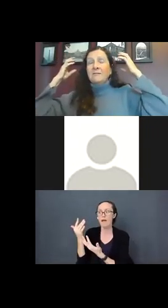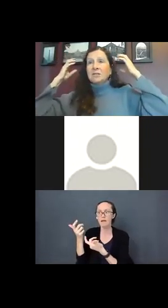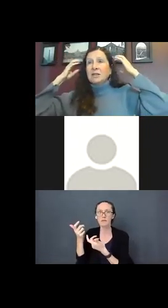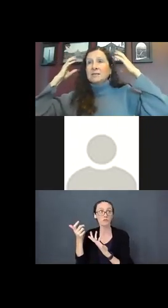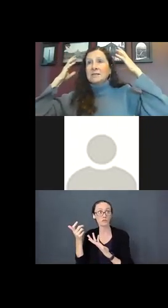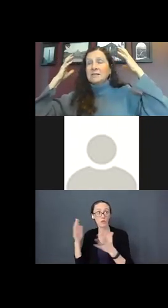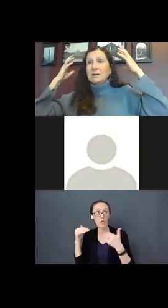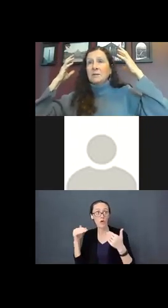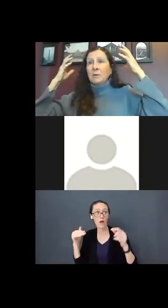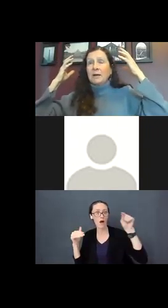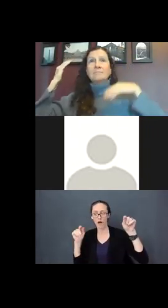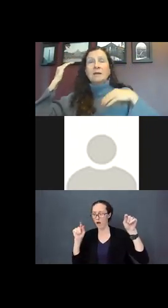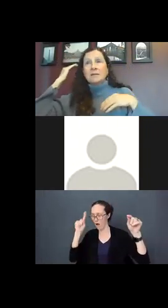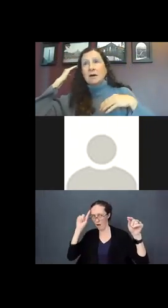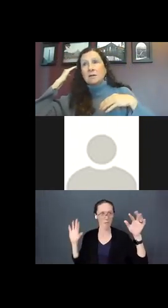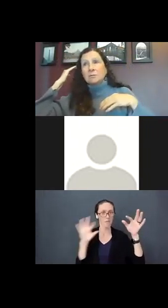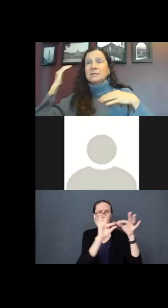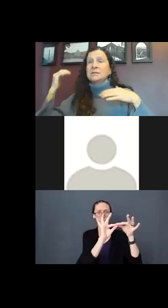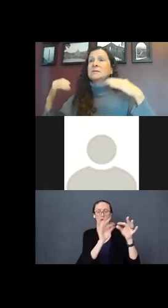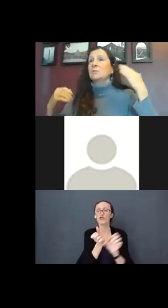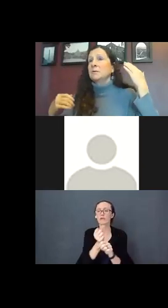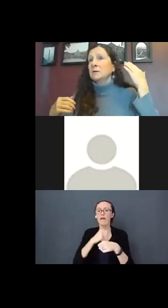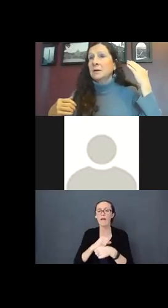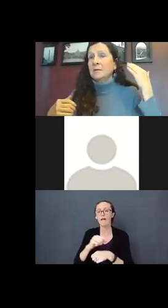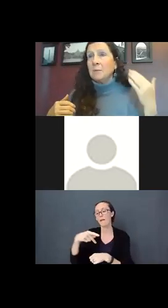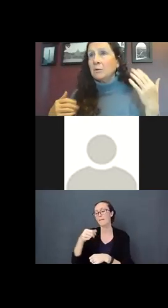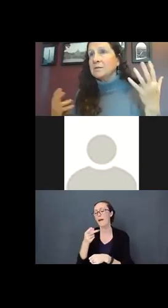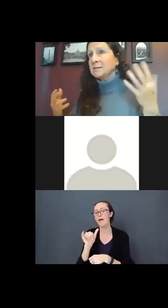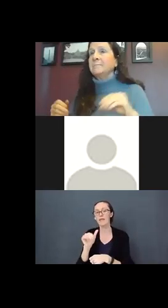functioning system in the brain likes the auditory system or the motor system.